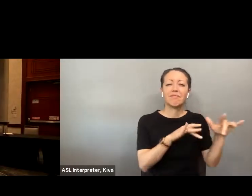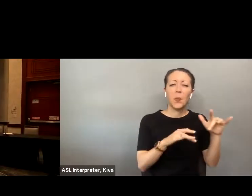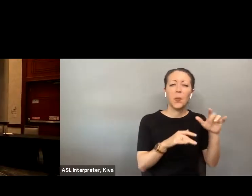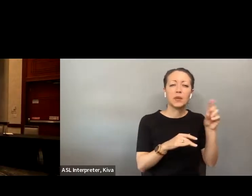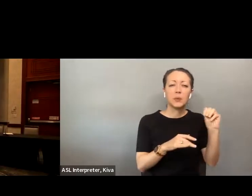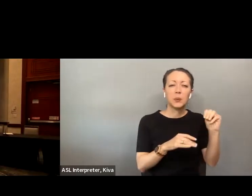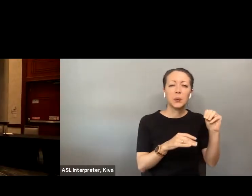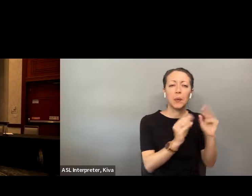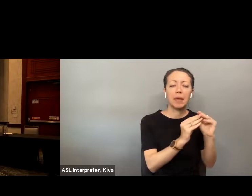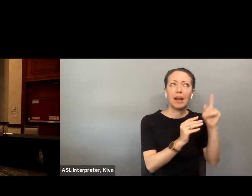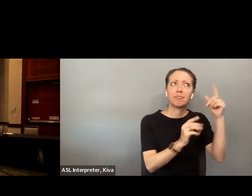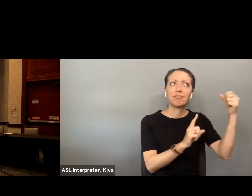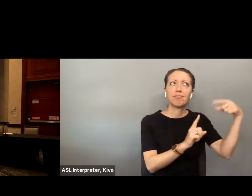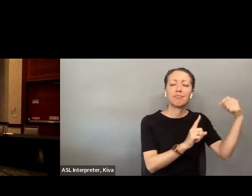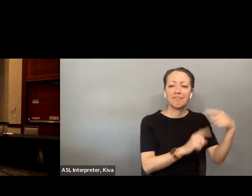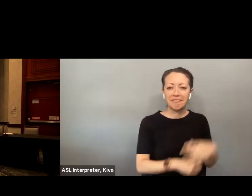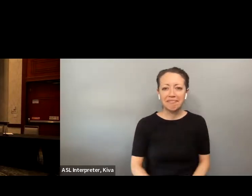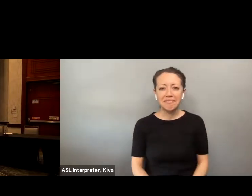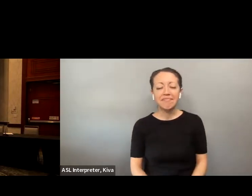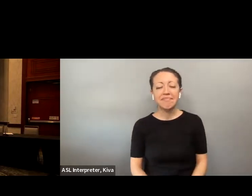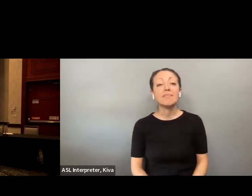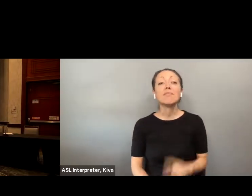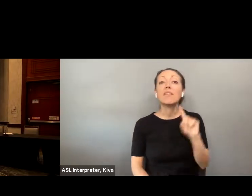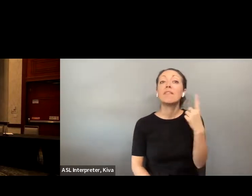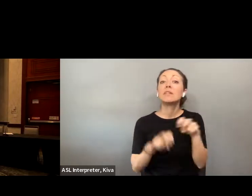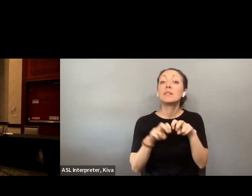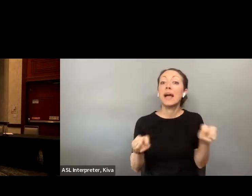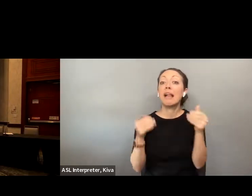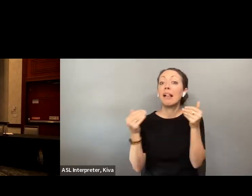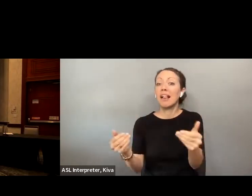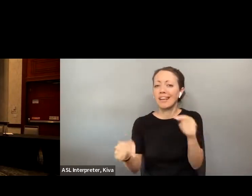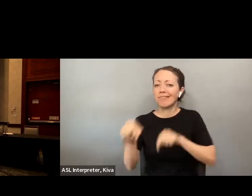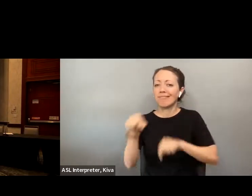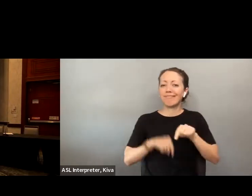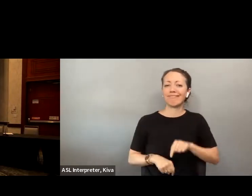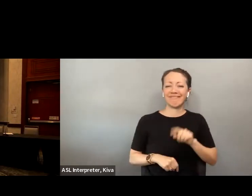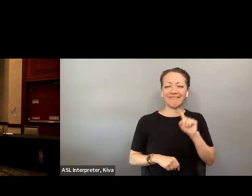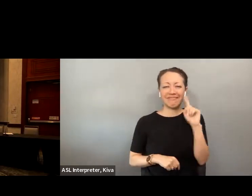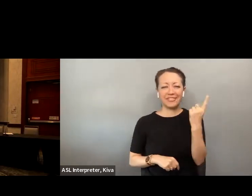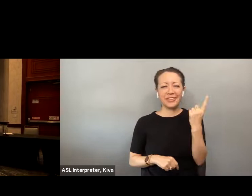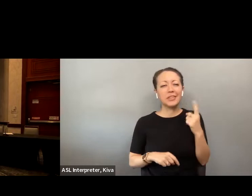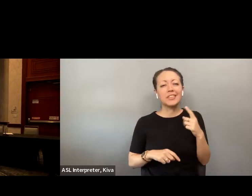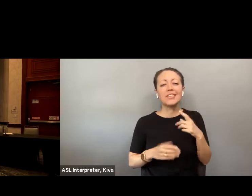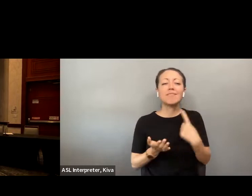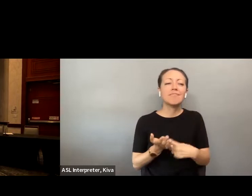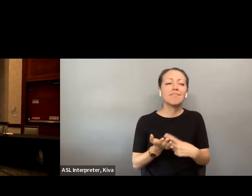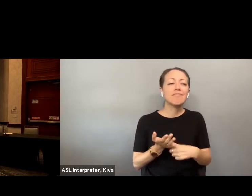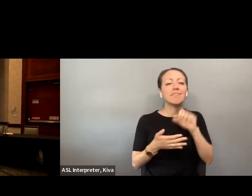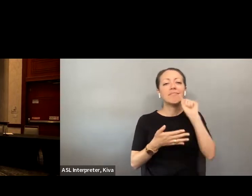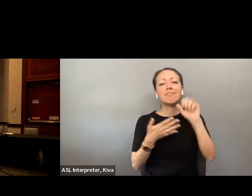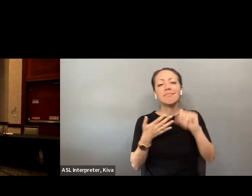panelists for our first to come on forward to the tables. » Before we begin our first